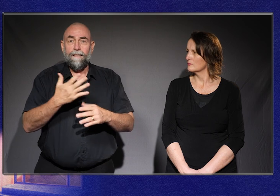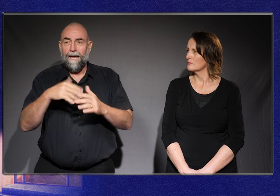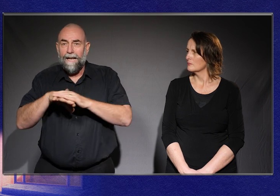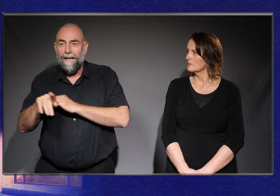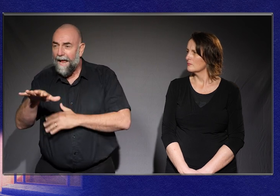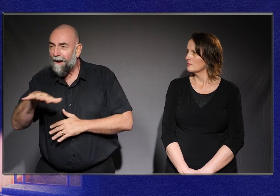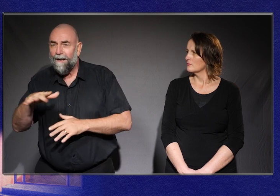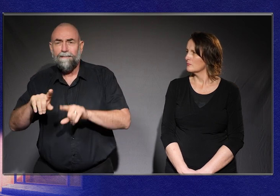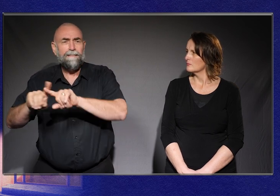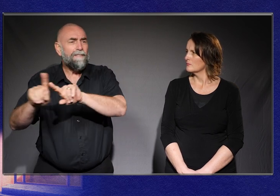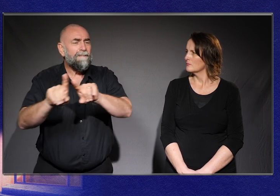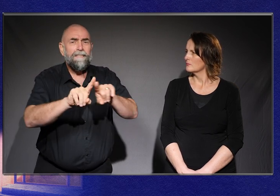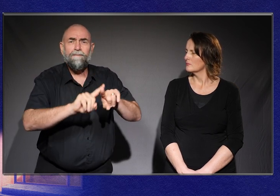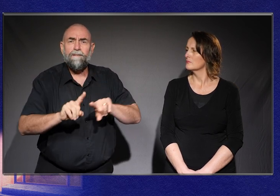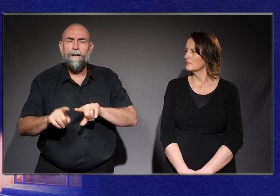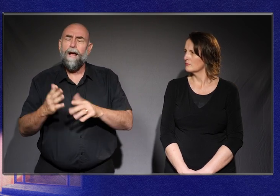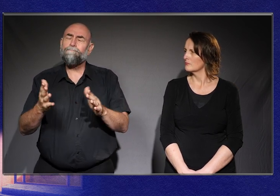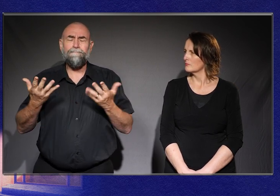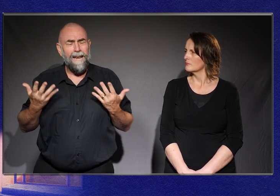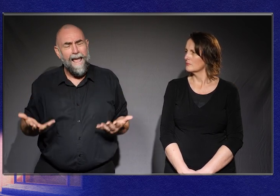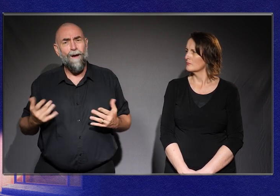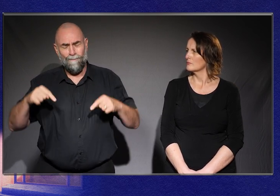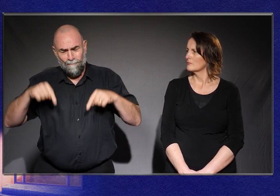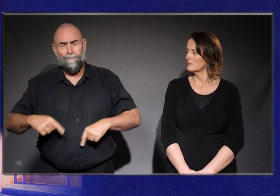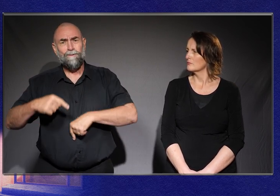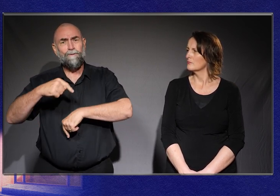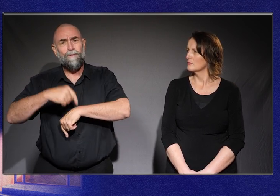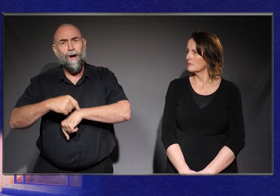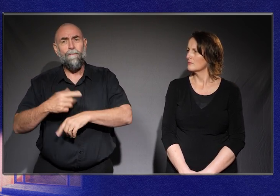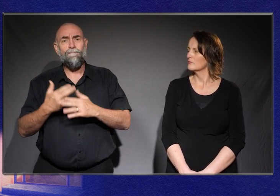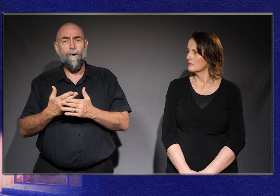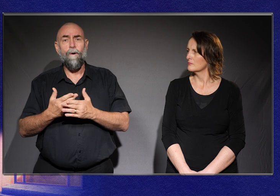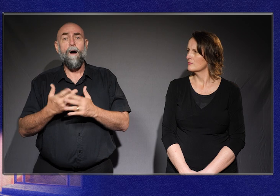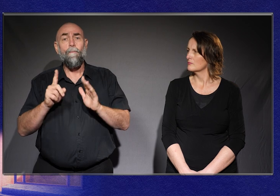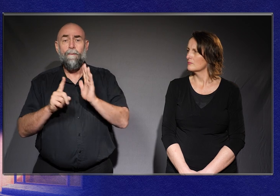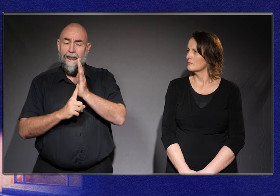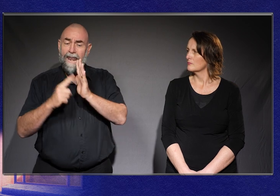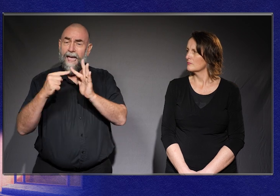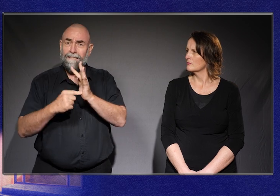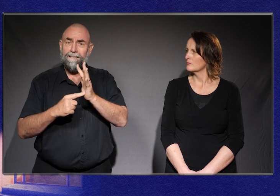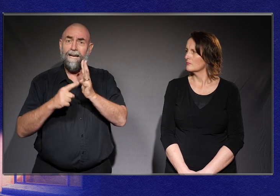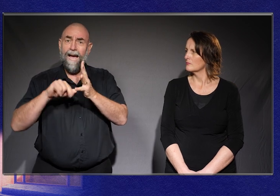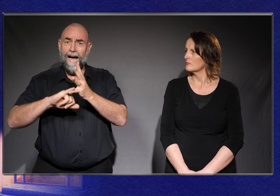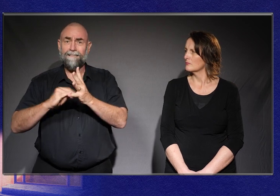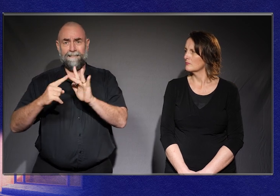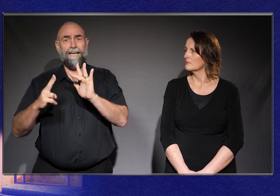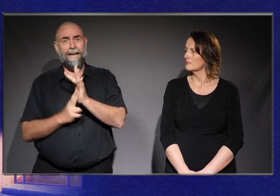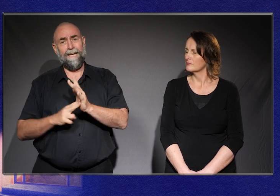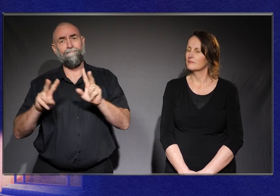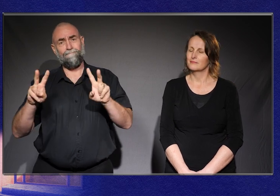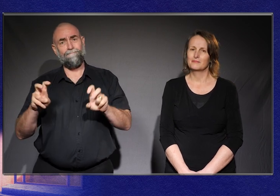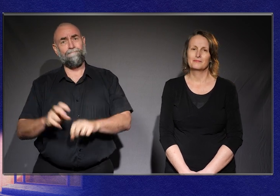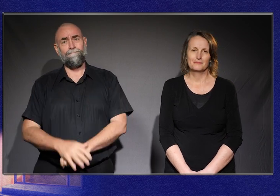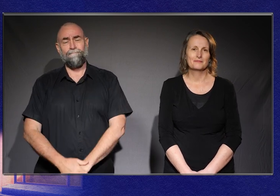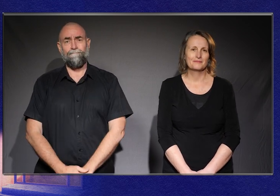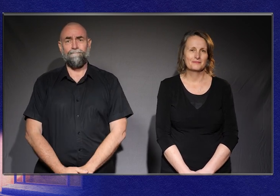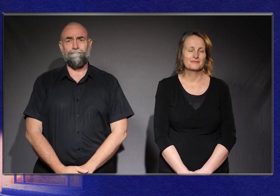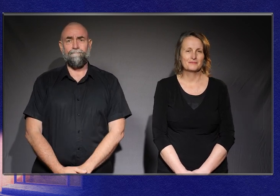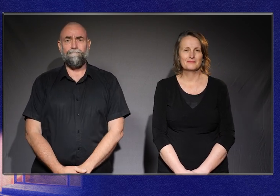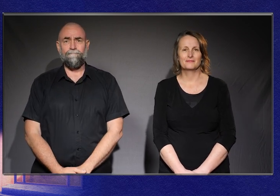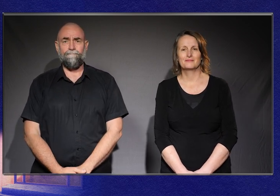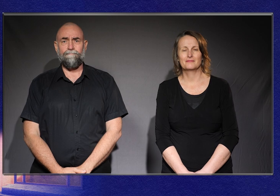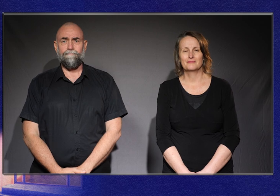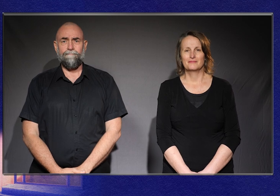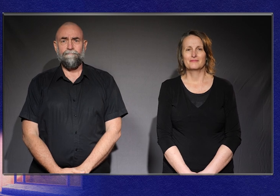So come on its time to Let Us In!